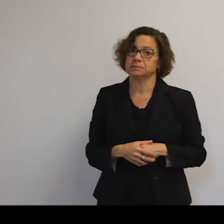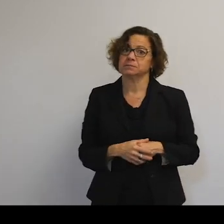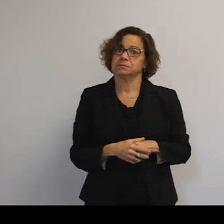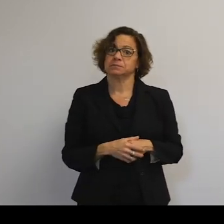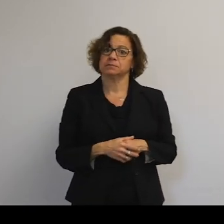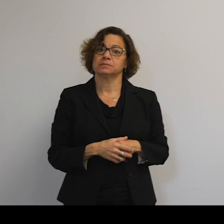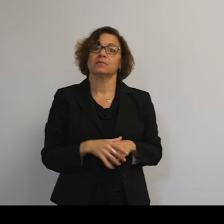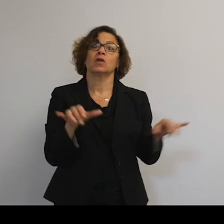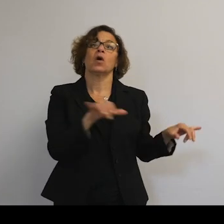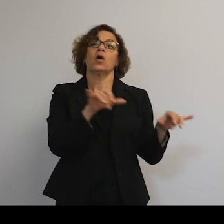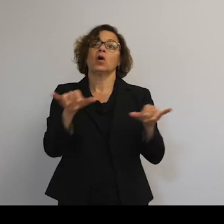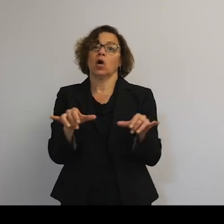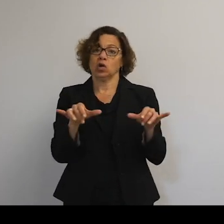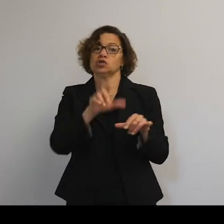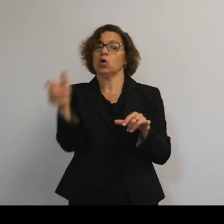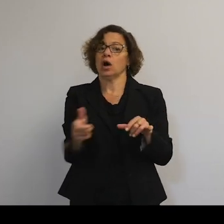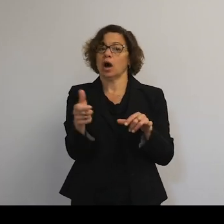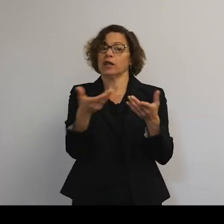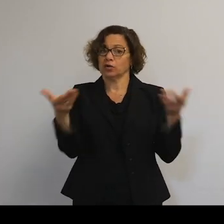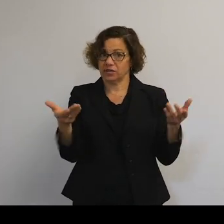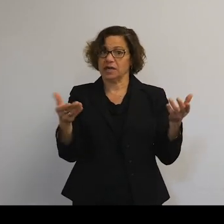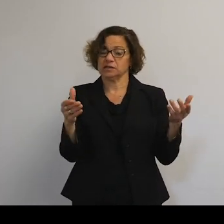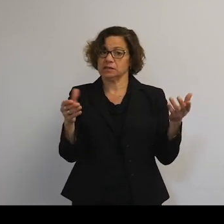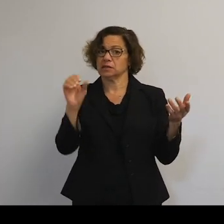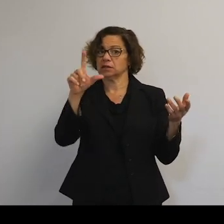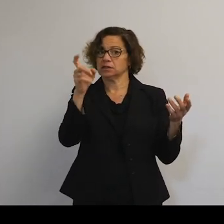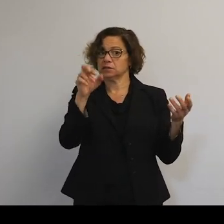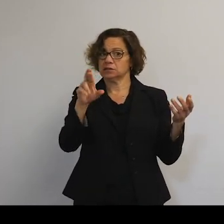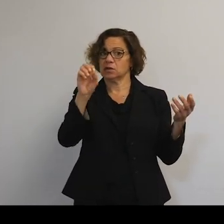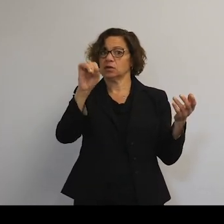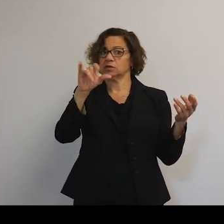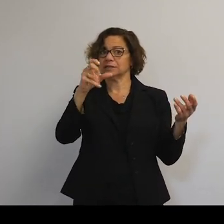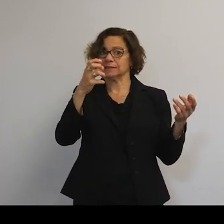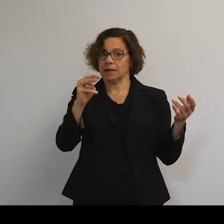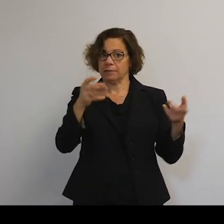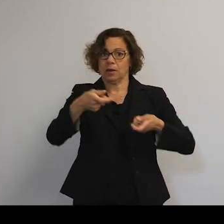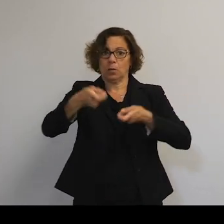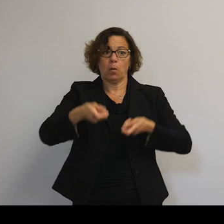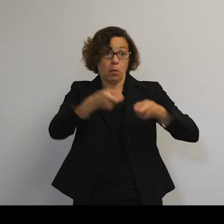We also have other bodies in the solar system that are tugging on our objects.